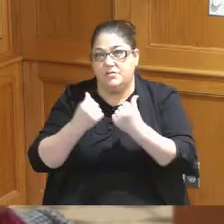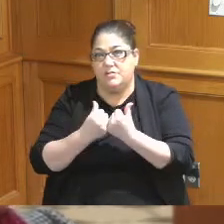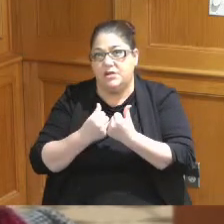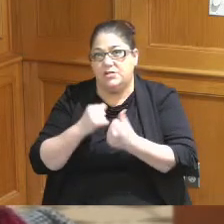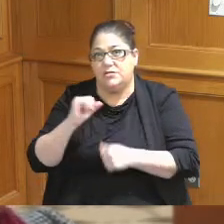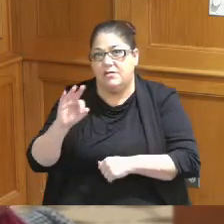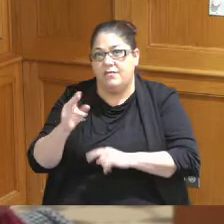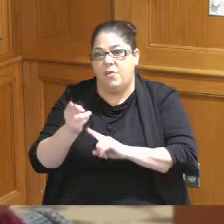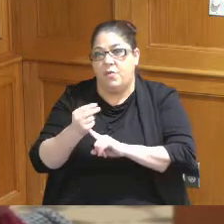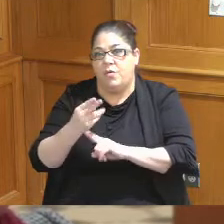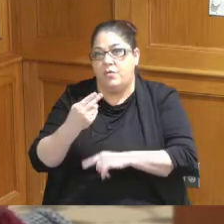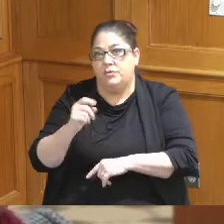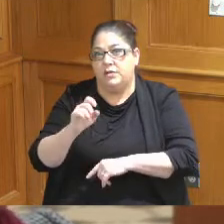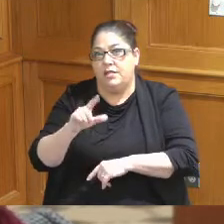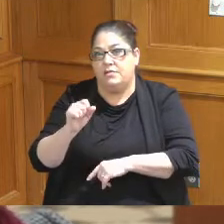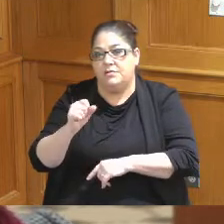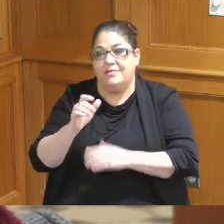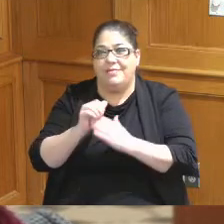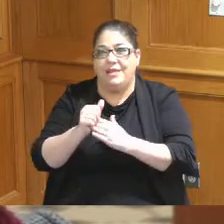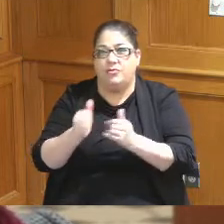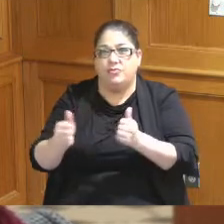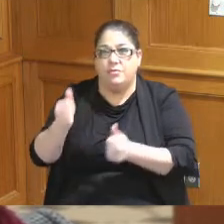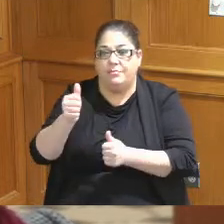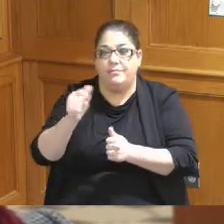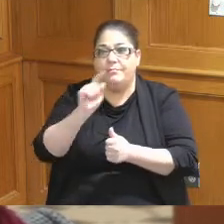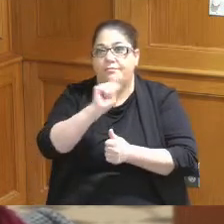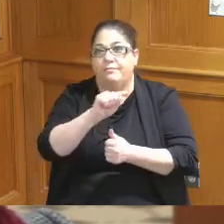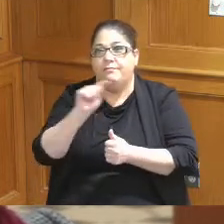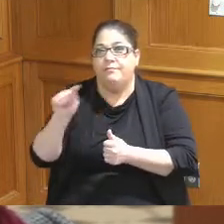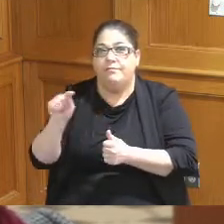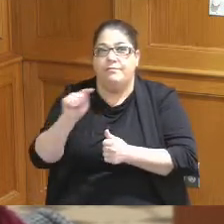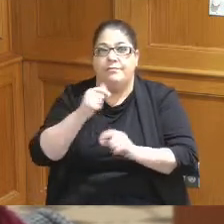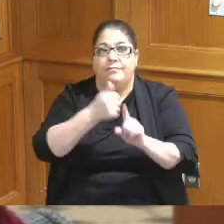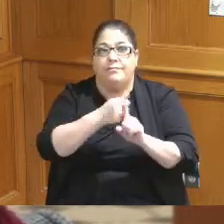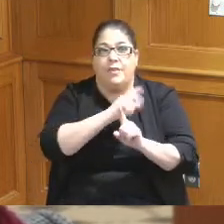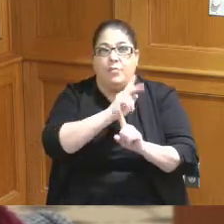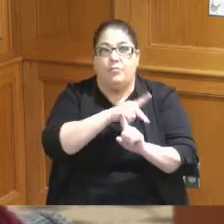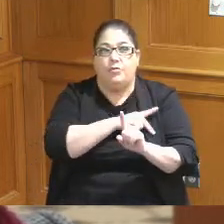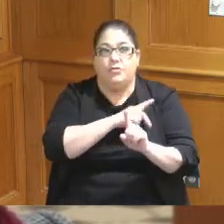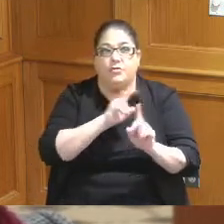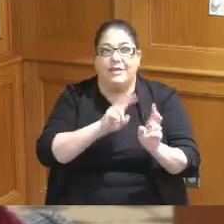hotels leadership but there was a personal issue that he had to deal with but we are now meeting